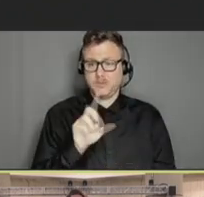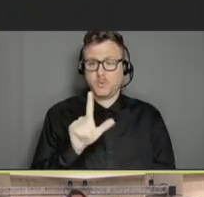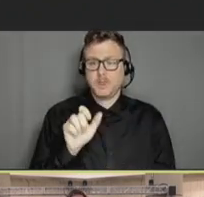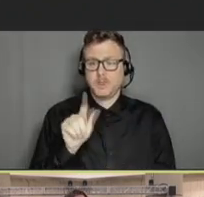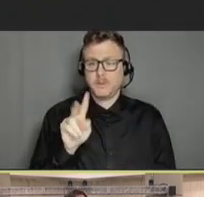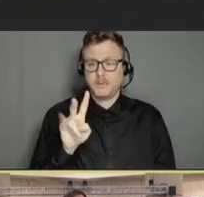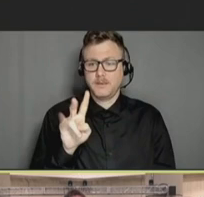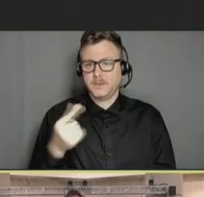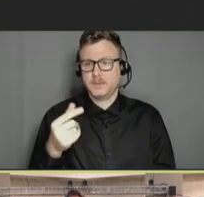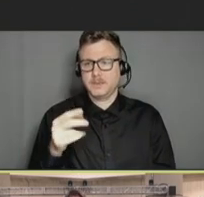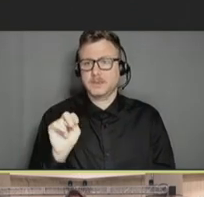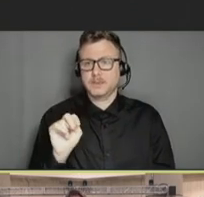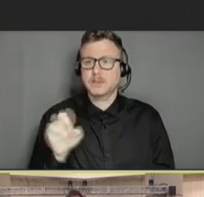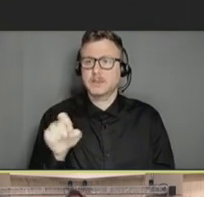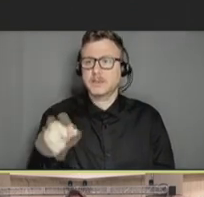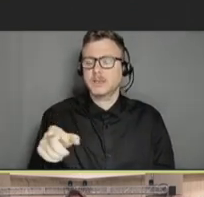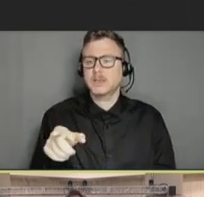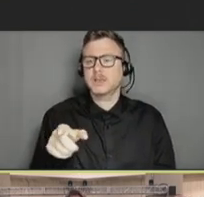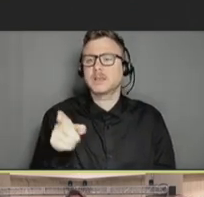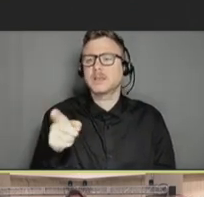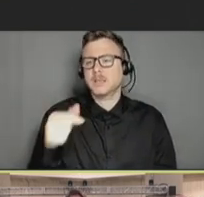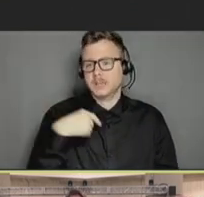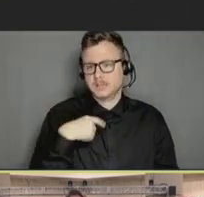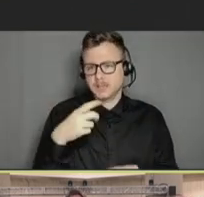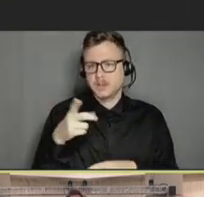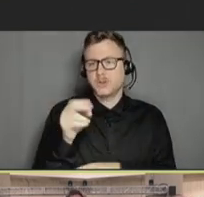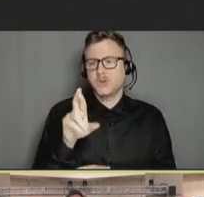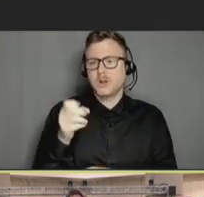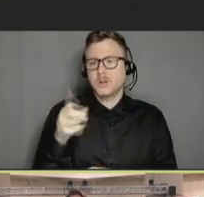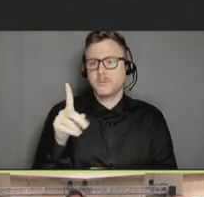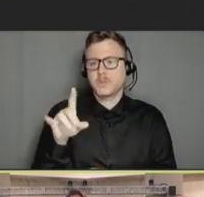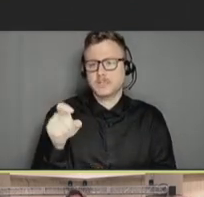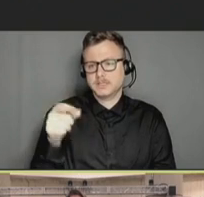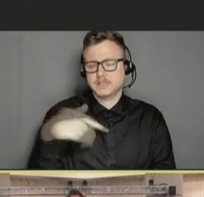committee chair, Dr. Hopkins, for his work in leadership. And I'd like to also take another